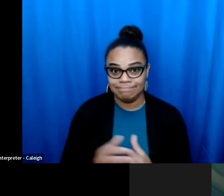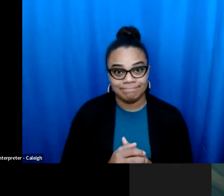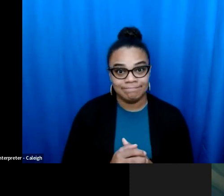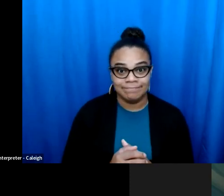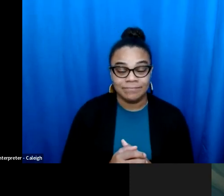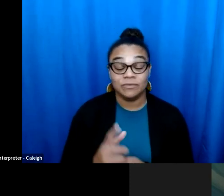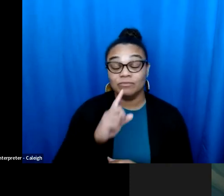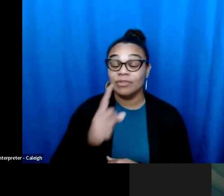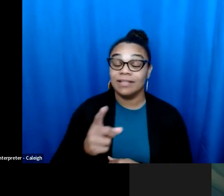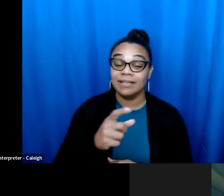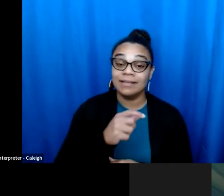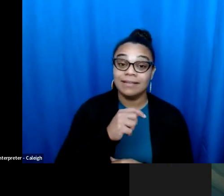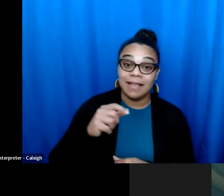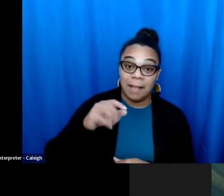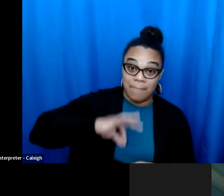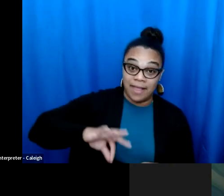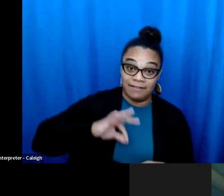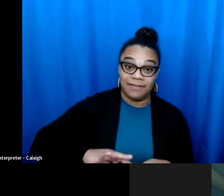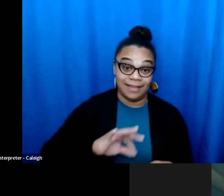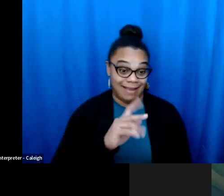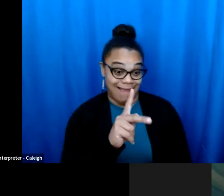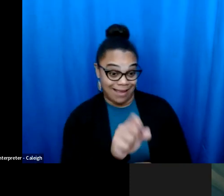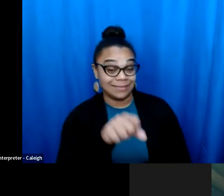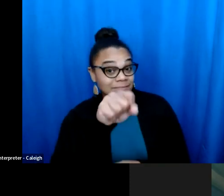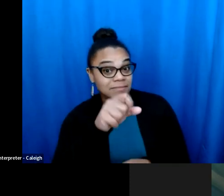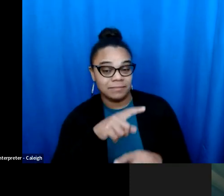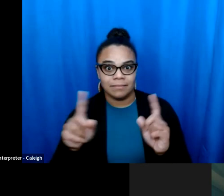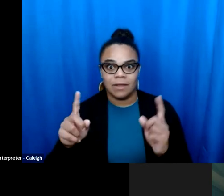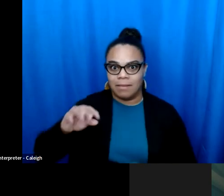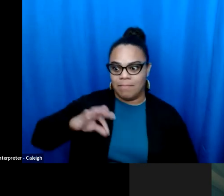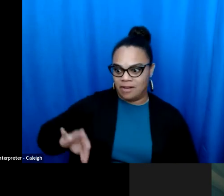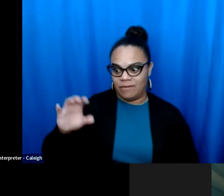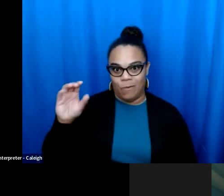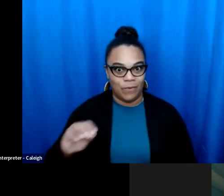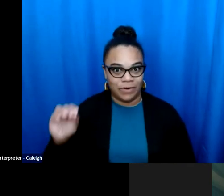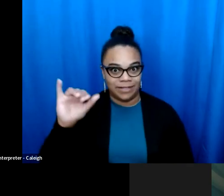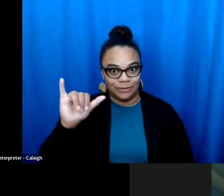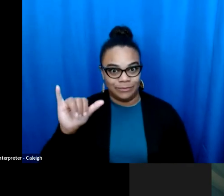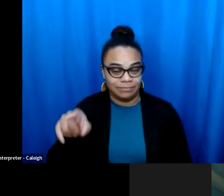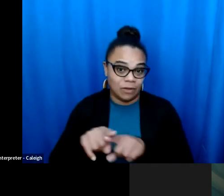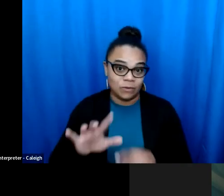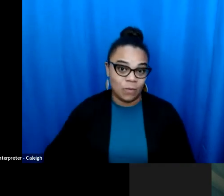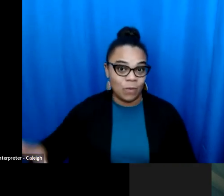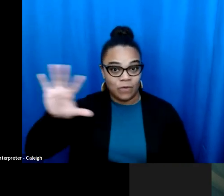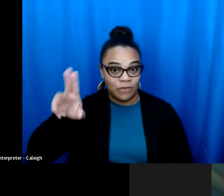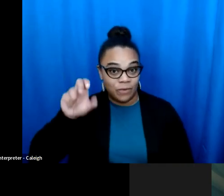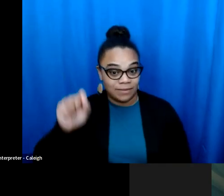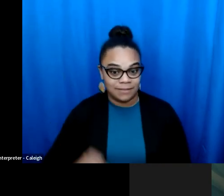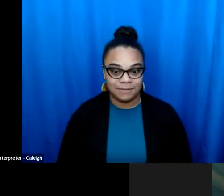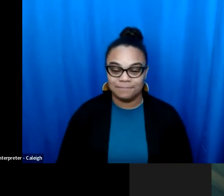the magnificent work that Kansans have done and that you've really been a leader in. We make our own light, Mike. Thank you so much for sharing with us the experience of people in Kansas for just the magnificent work that Kansas have, done and that you've really been a leader in this is just benefiting not just folks in Kansas but Oregonians too, and people across the This is benefiting not just folks in Kansas, but